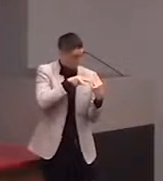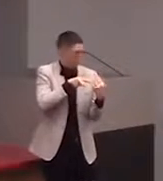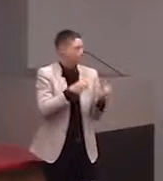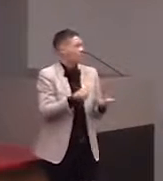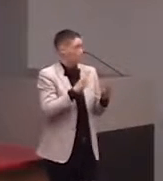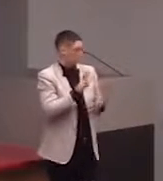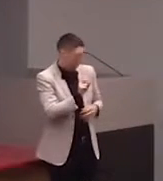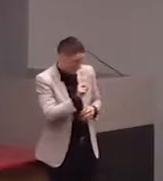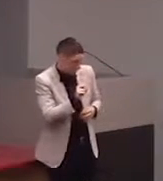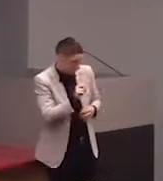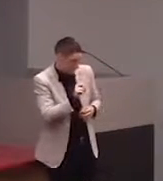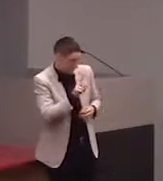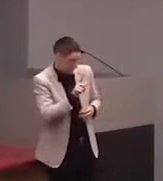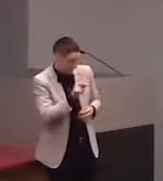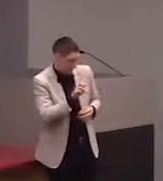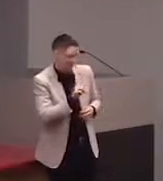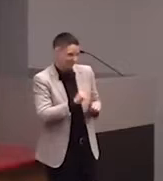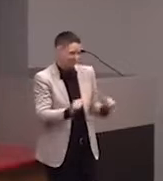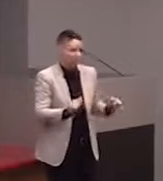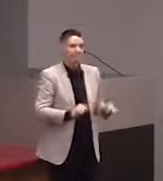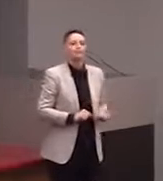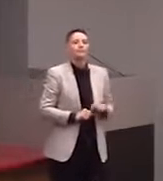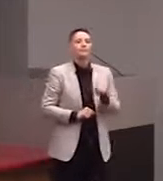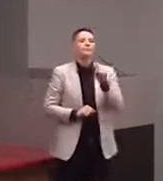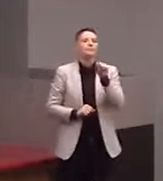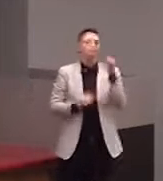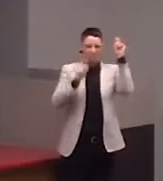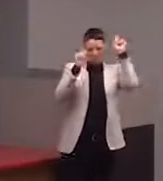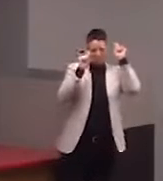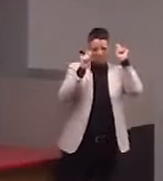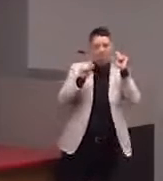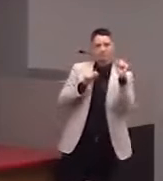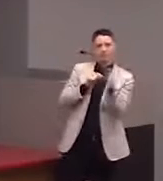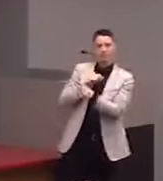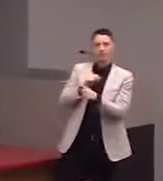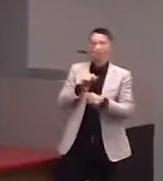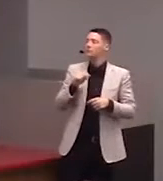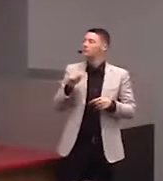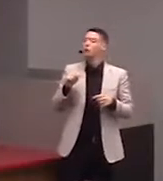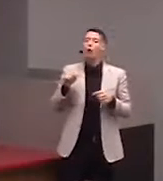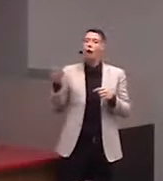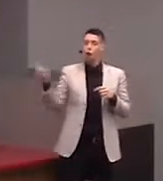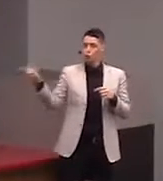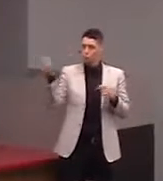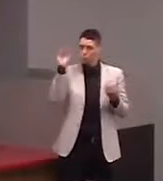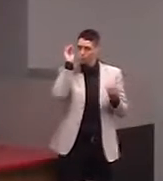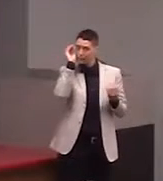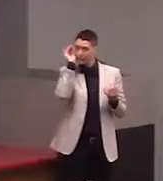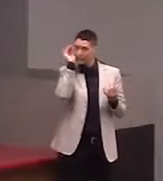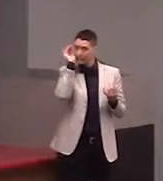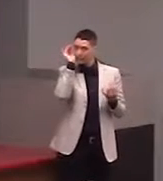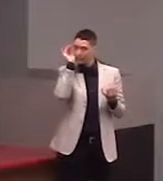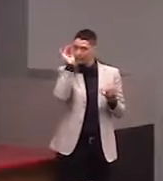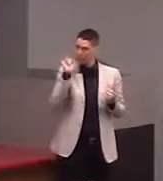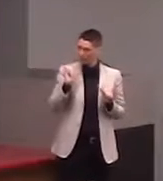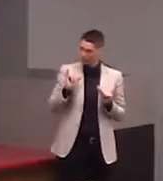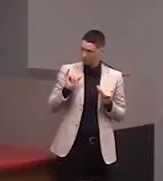Are you thinking of doing something like